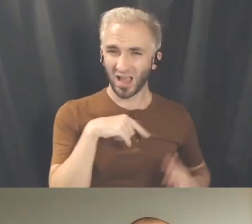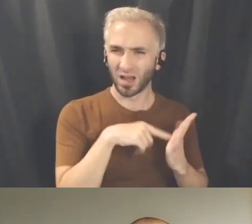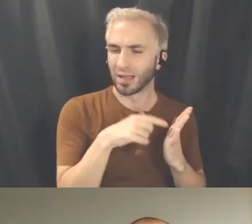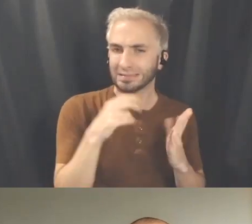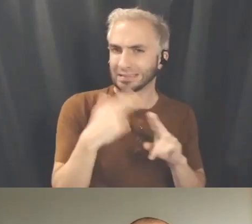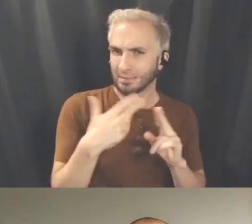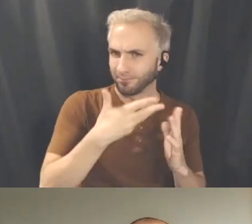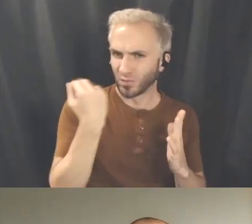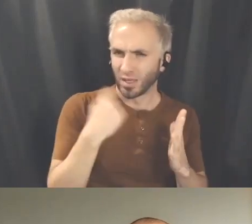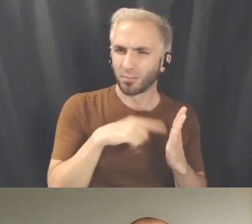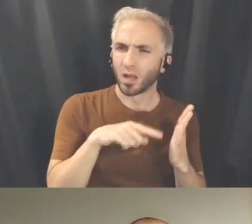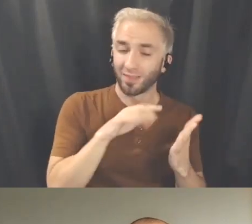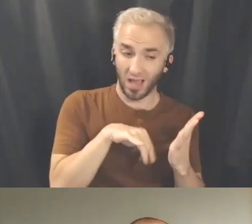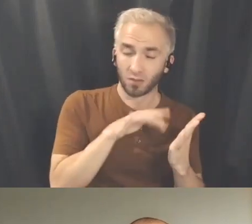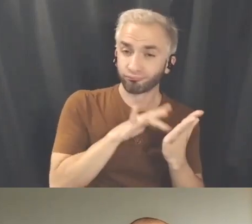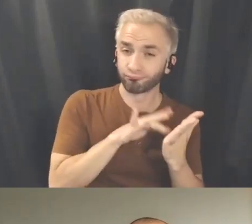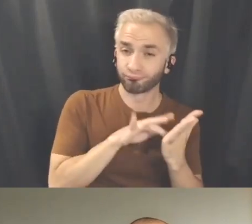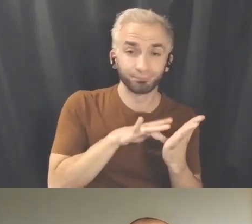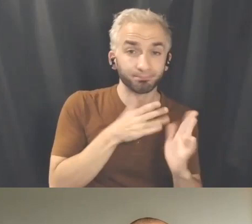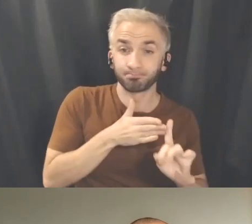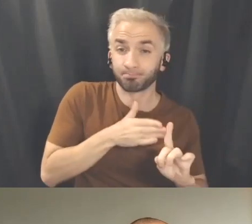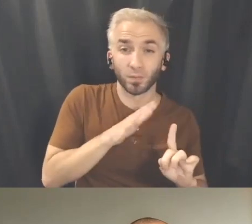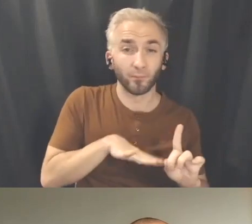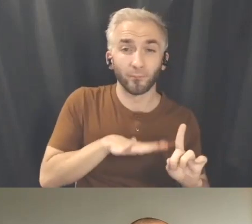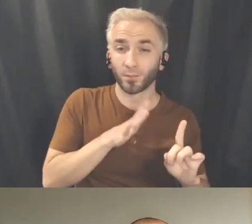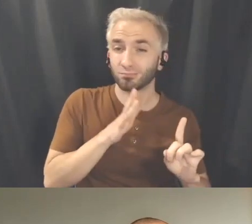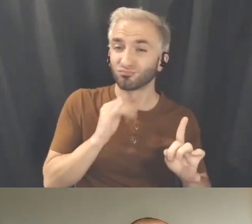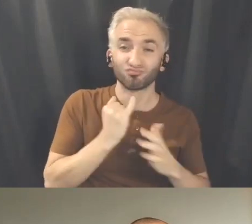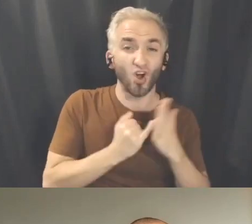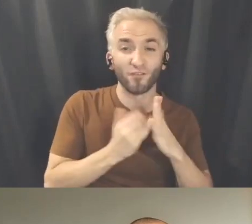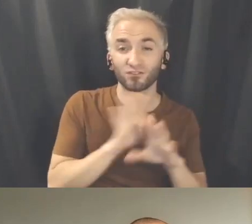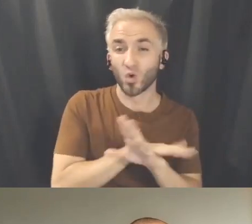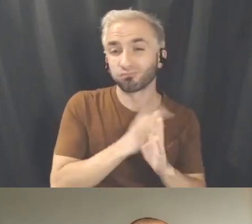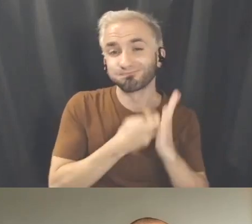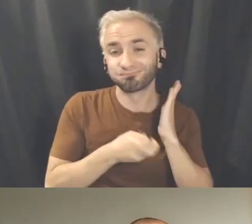was also really inspiring to hear her speak to that and to speak to seeing the kind